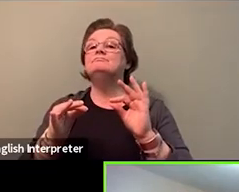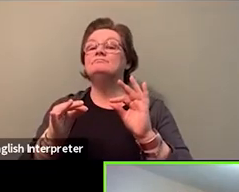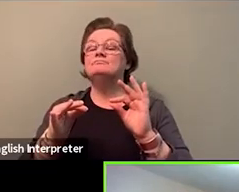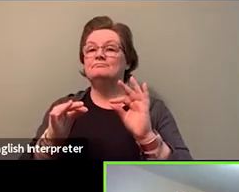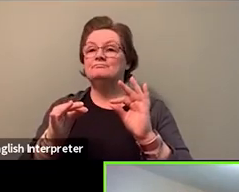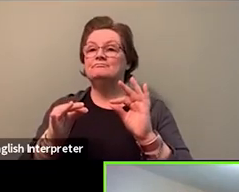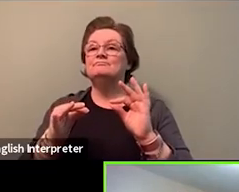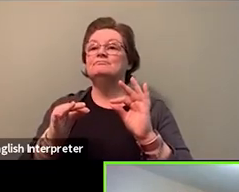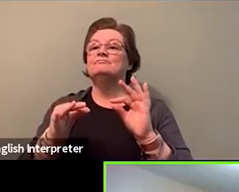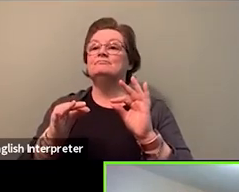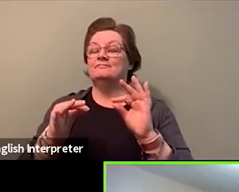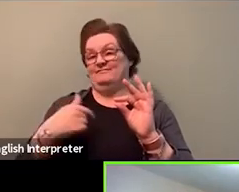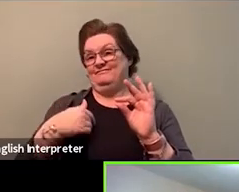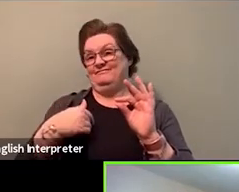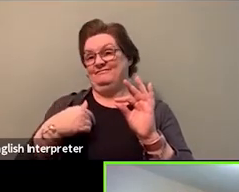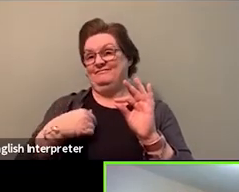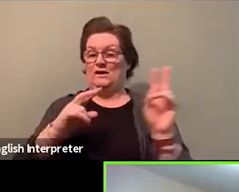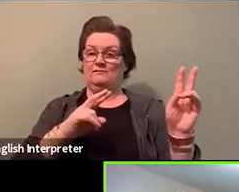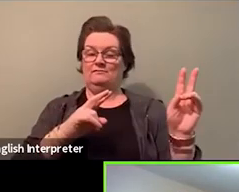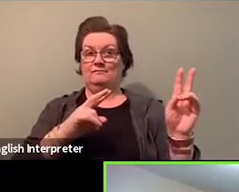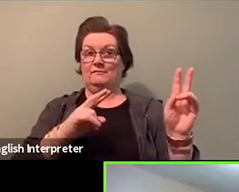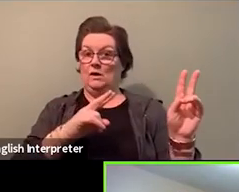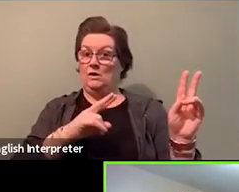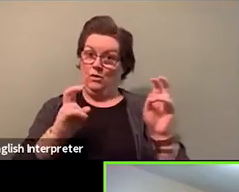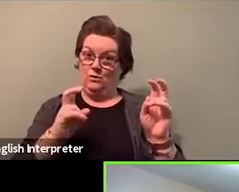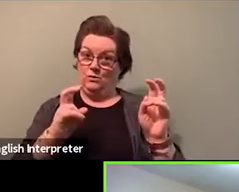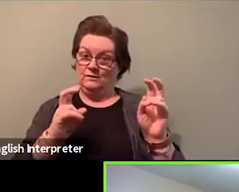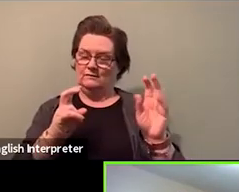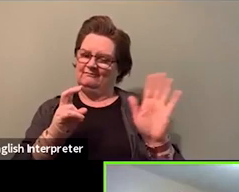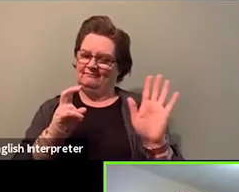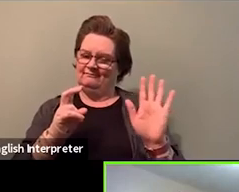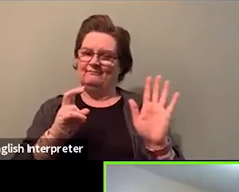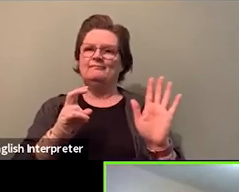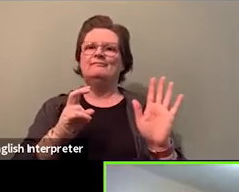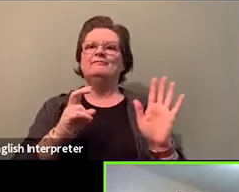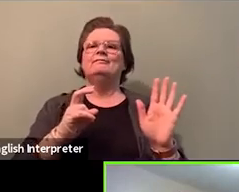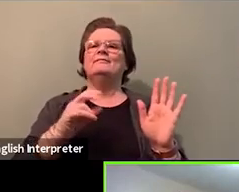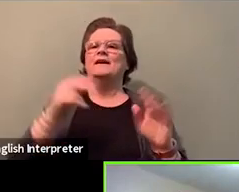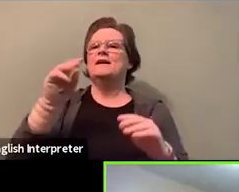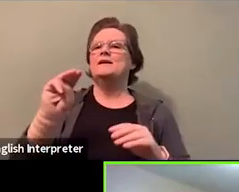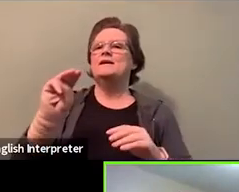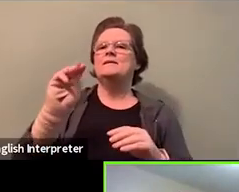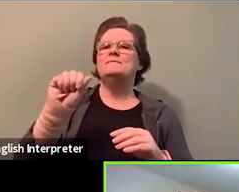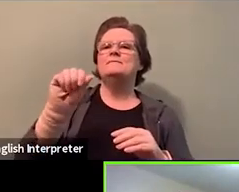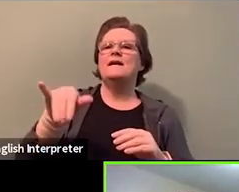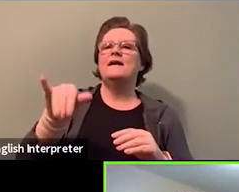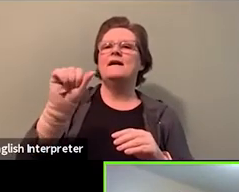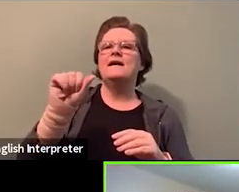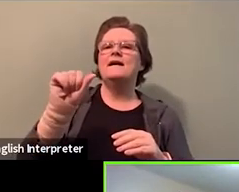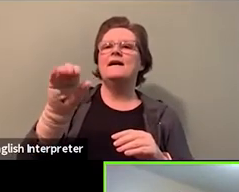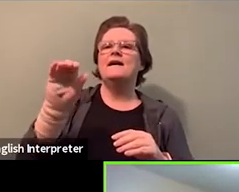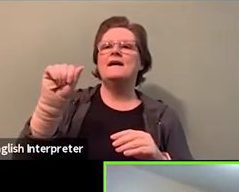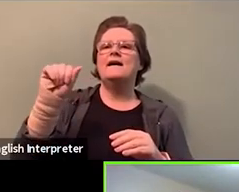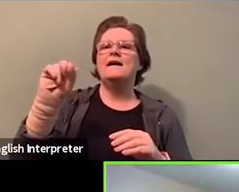but I will paraphrase Maya Angelou. So tonight for folks, people will remember what you did.